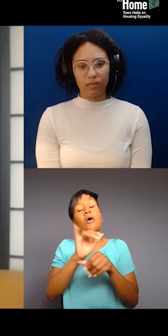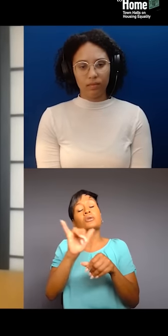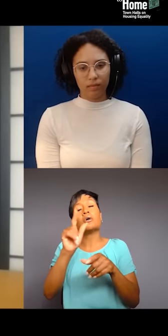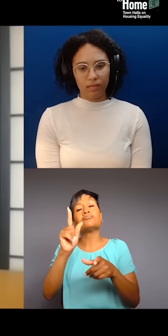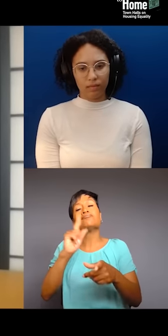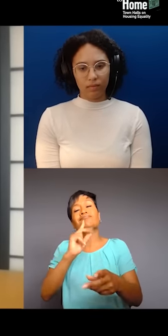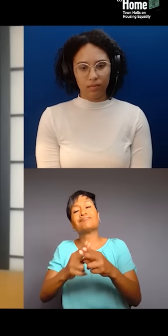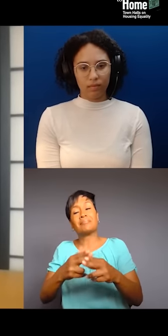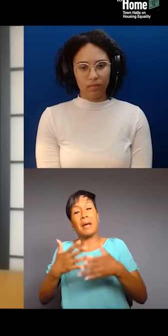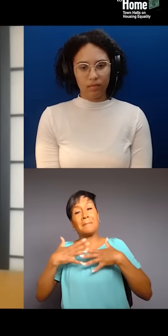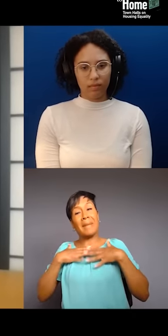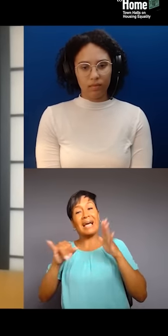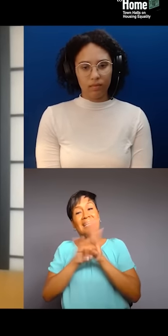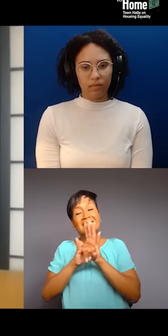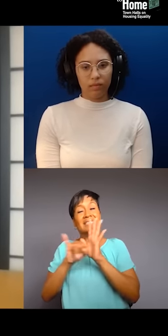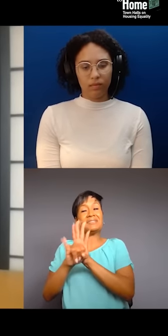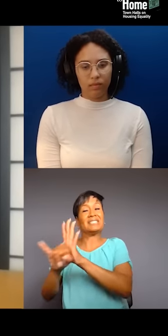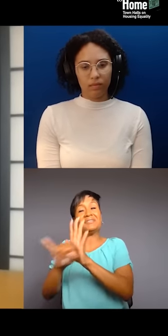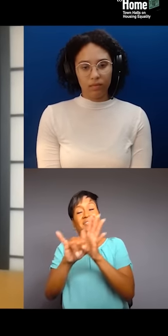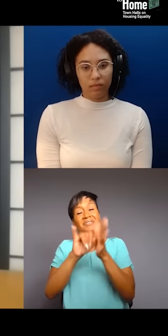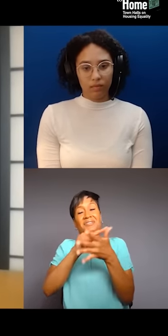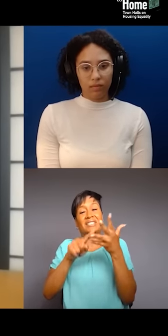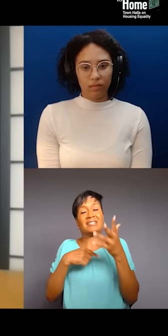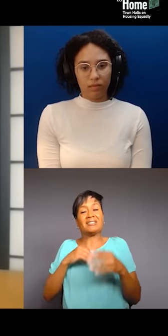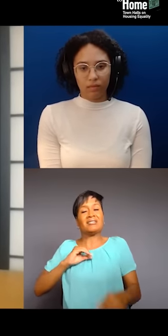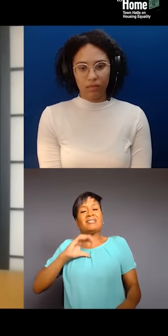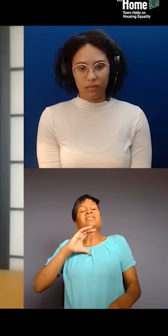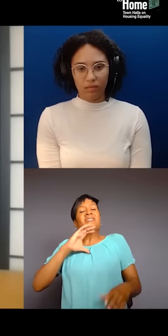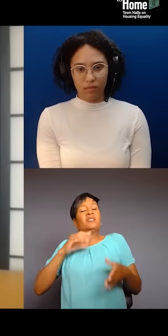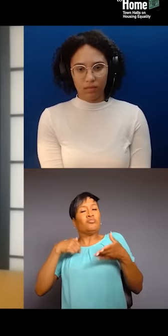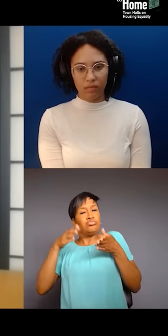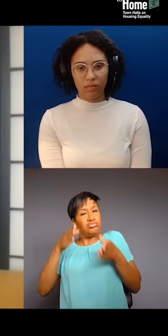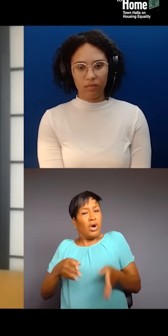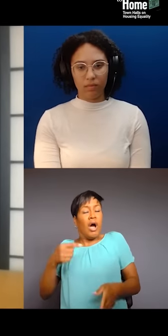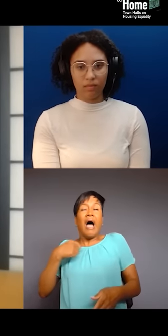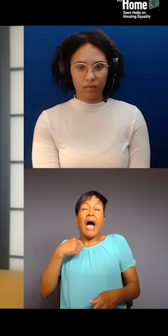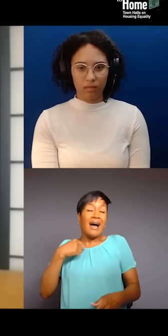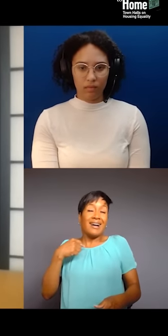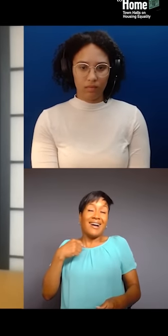I always have like a interesting time with answering the "Who are you? Where are you from?"